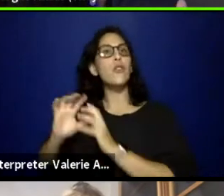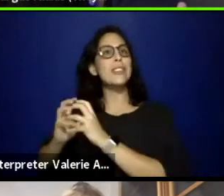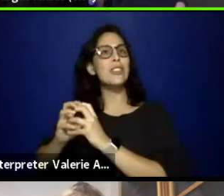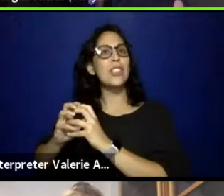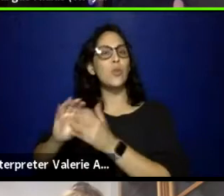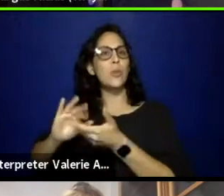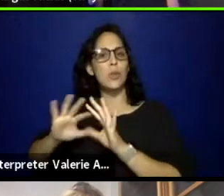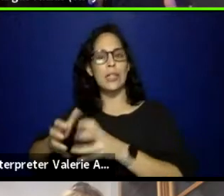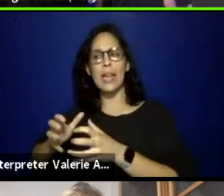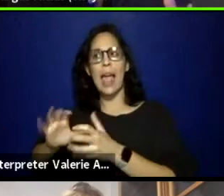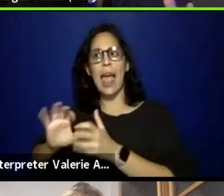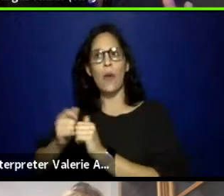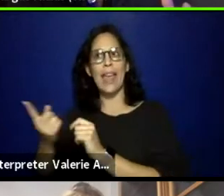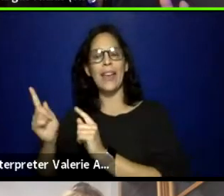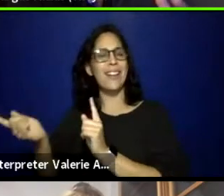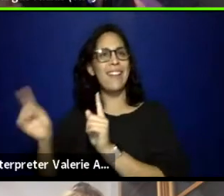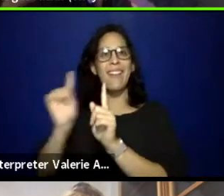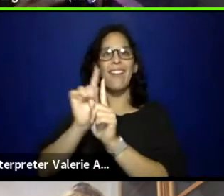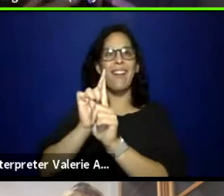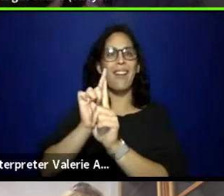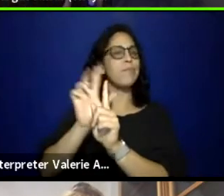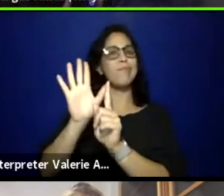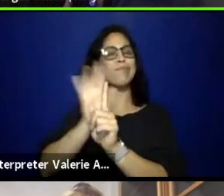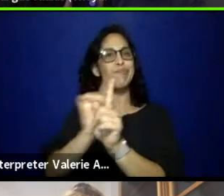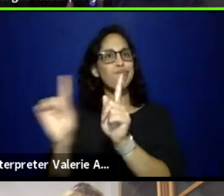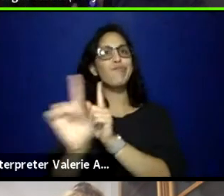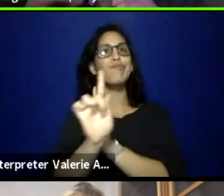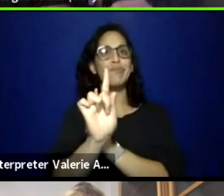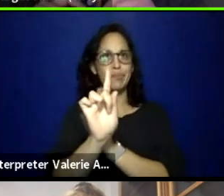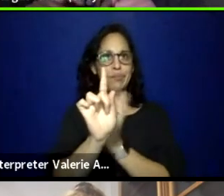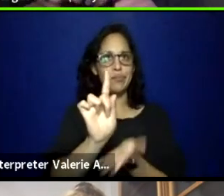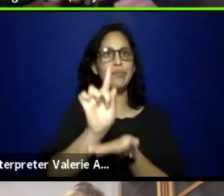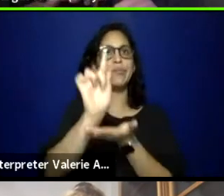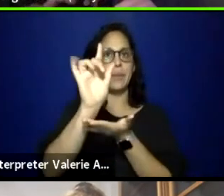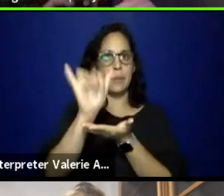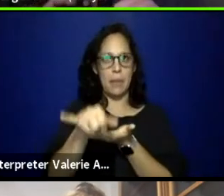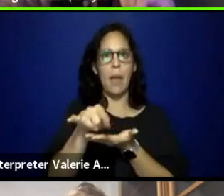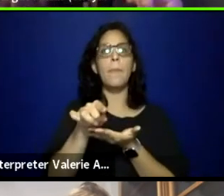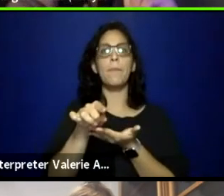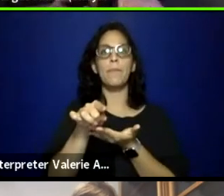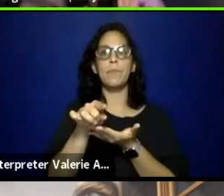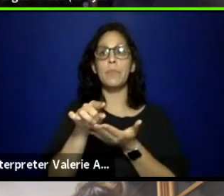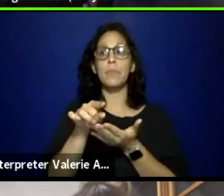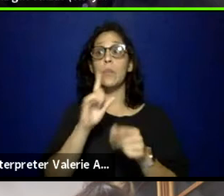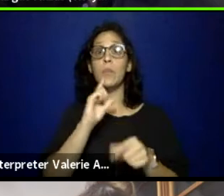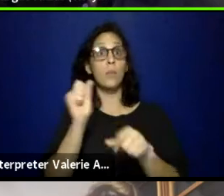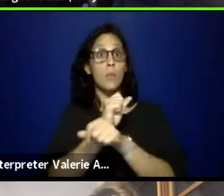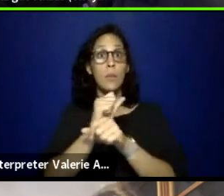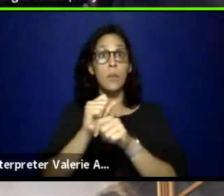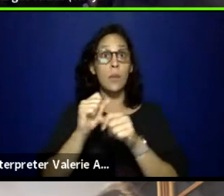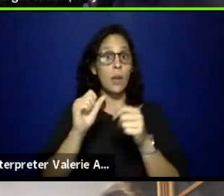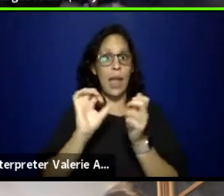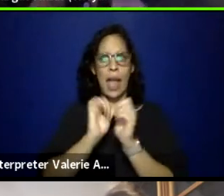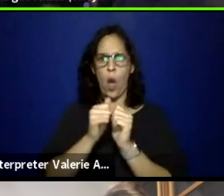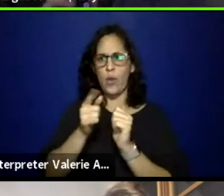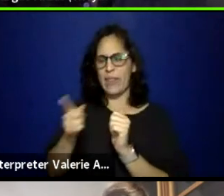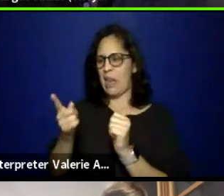And if it is gatekeeping or trying to impose their views onto you, because they feel